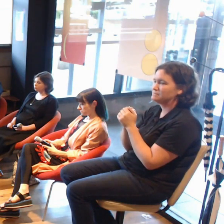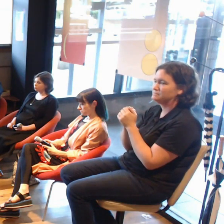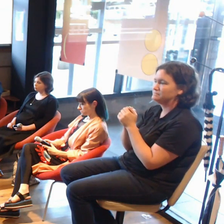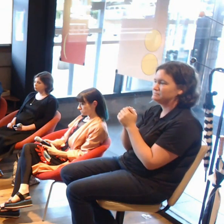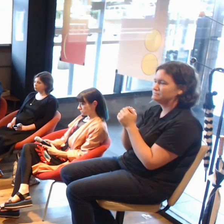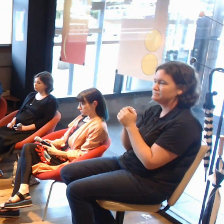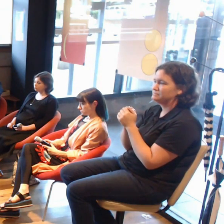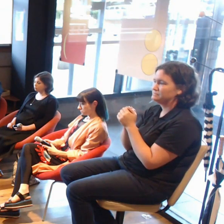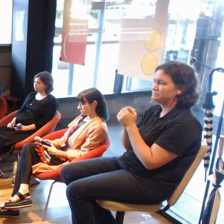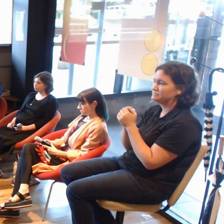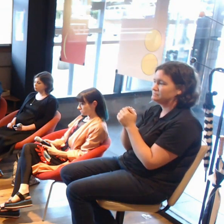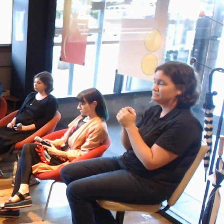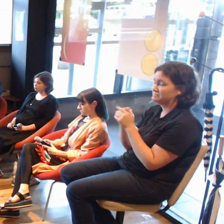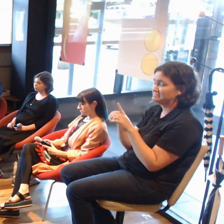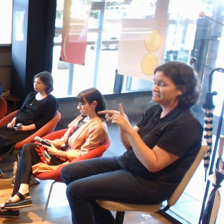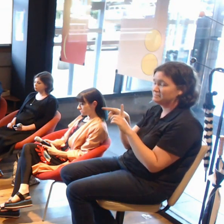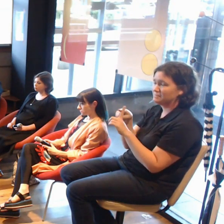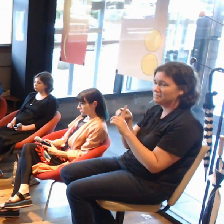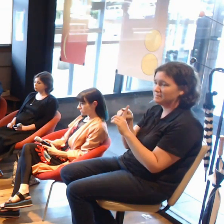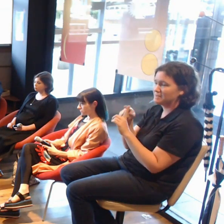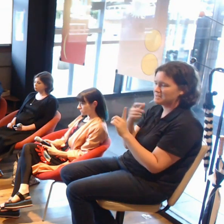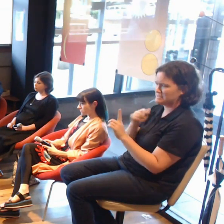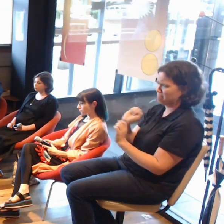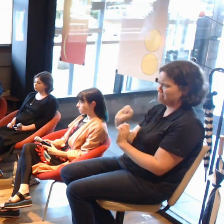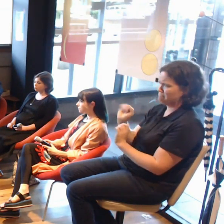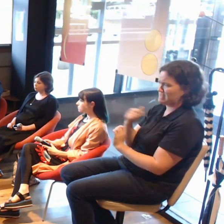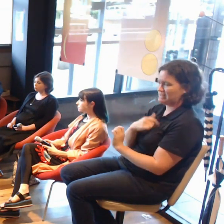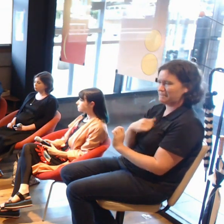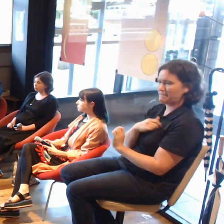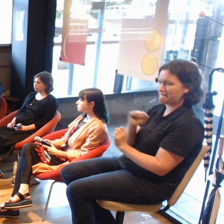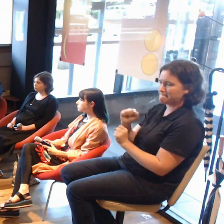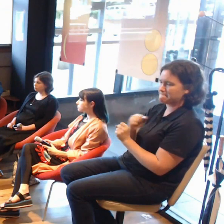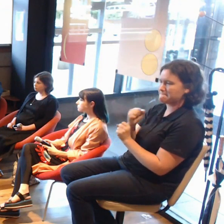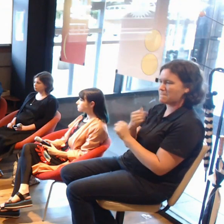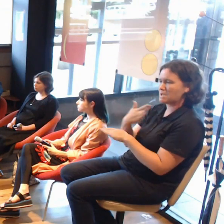Also his commitment to creating work which challenges perception